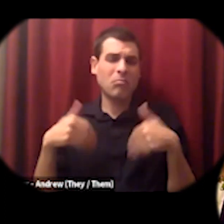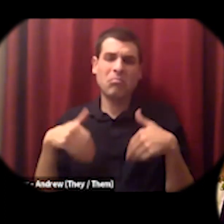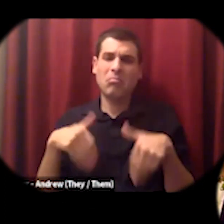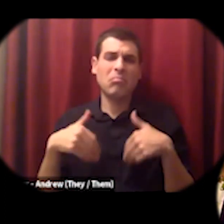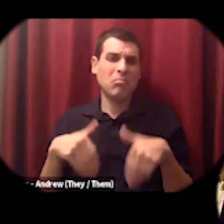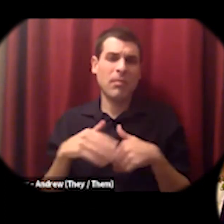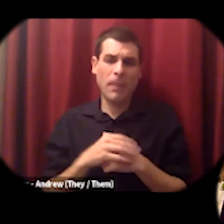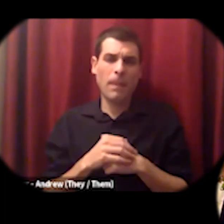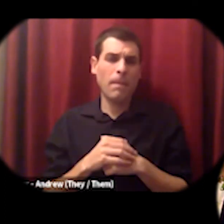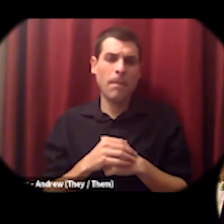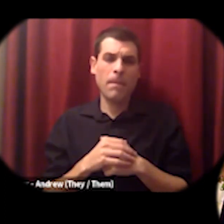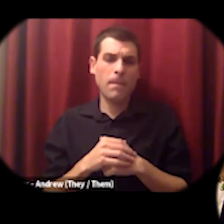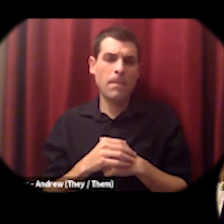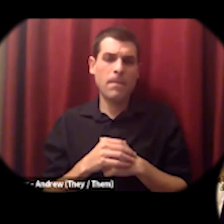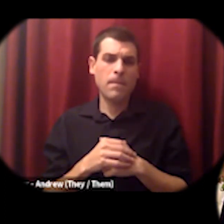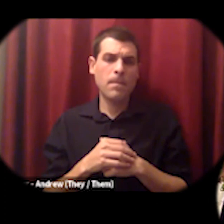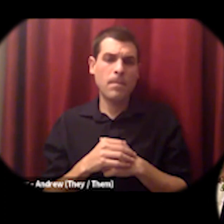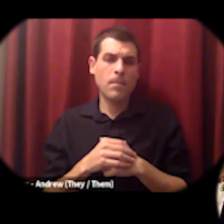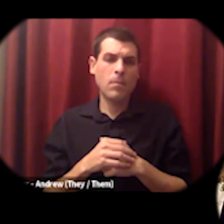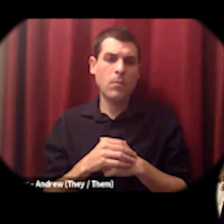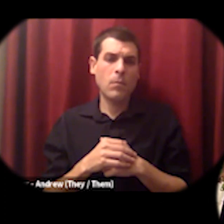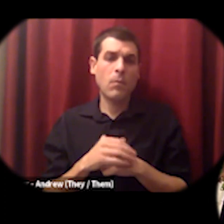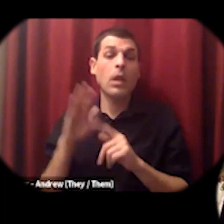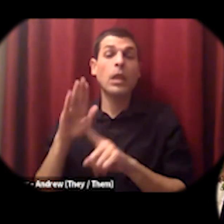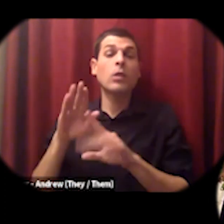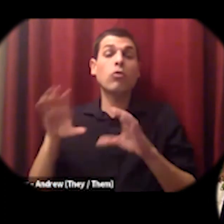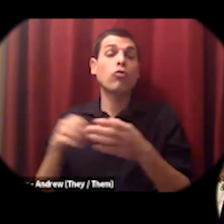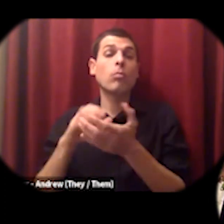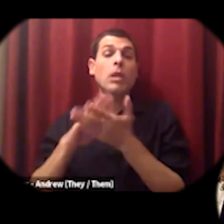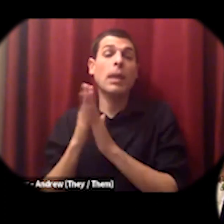you know was a national cooperative developer in africa before he came back to the states